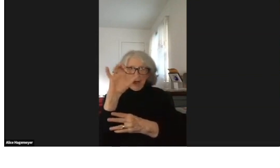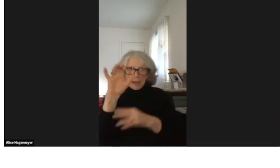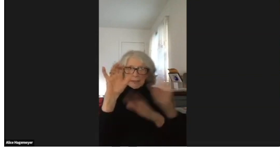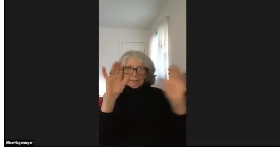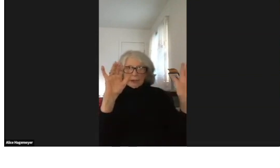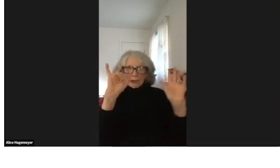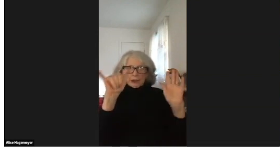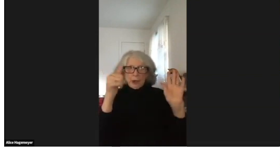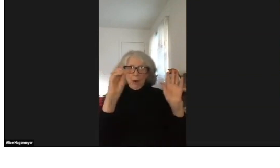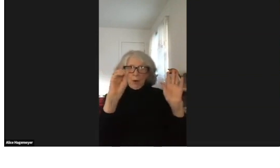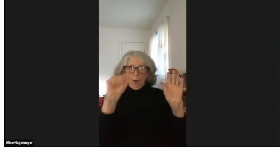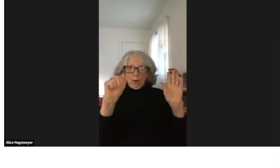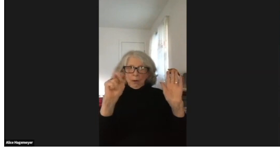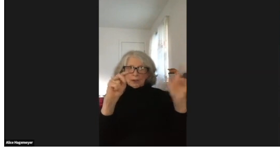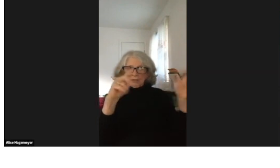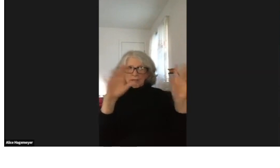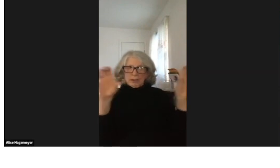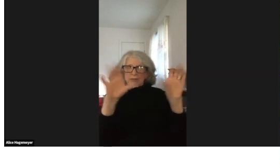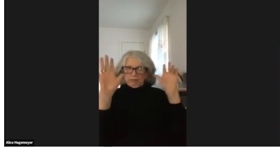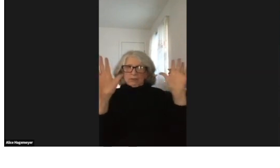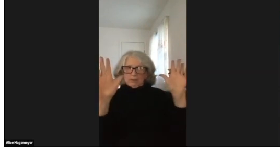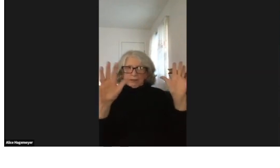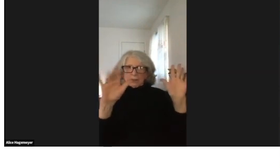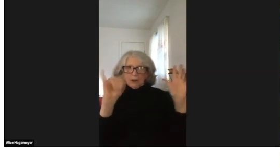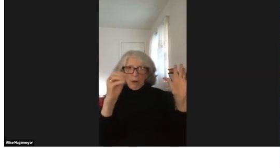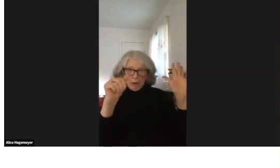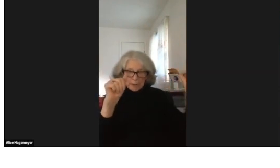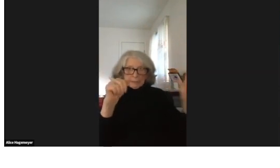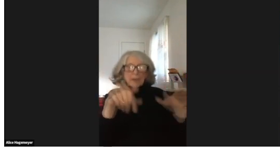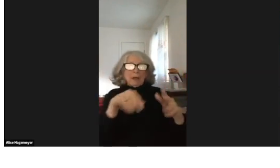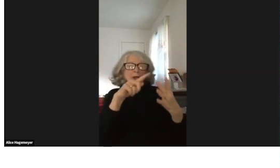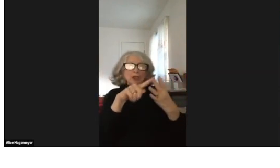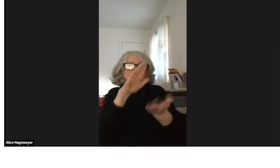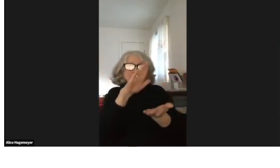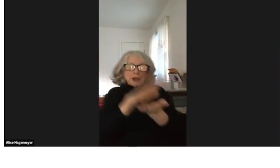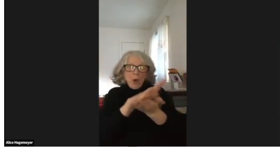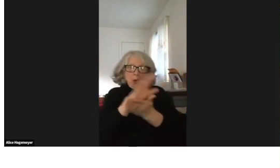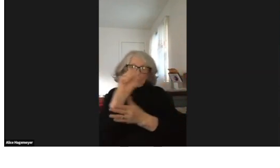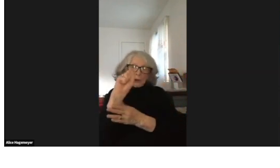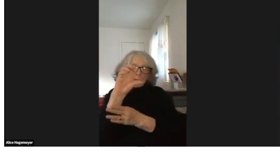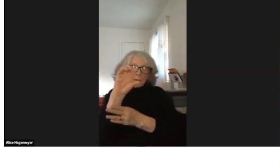There are academic libraries, and Joan does a fabulous job there.